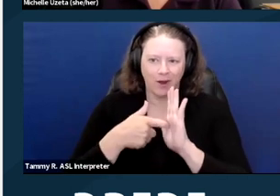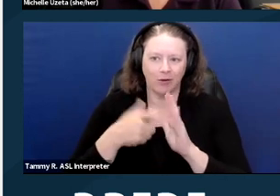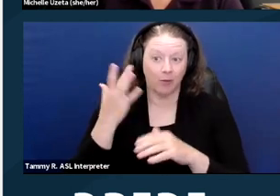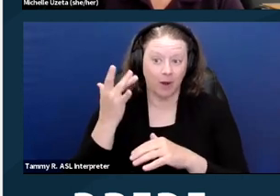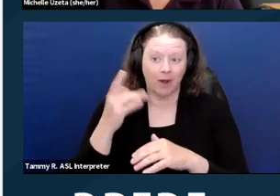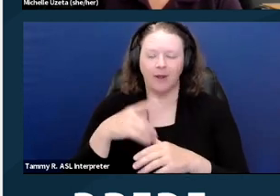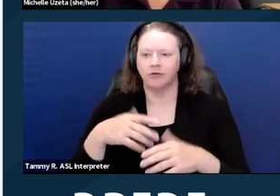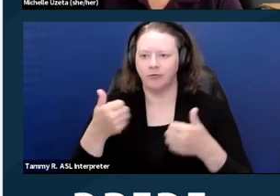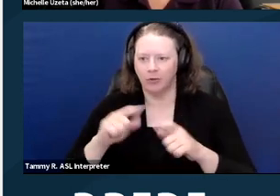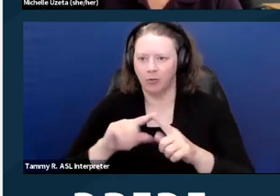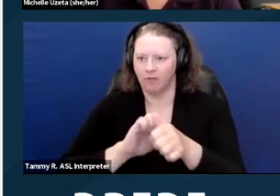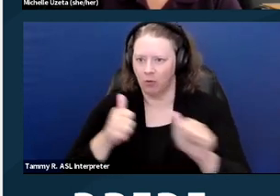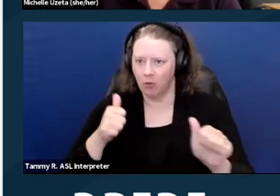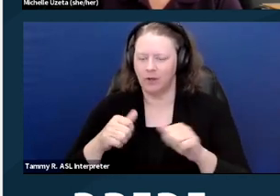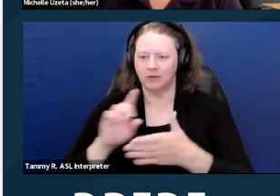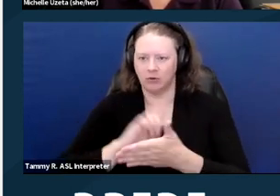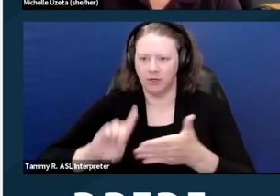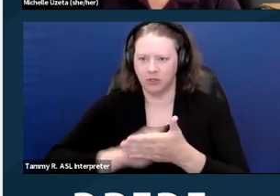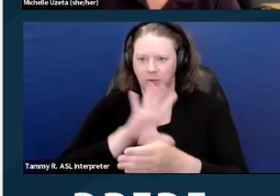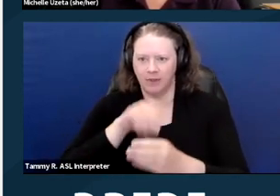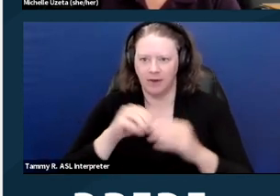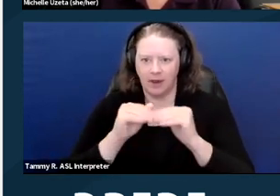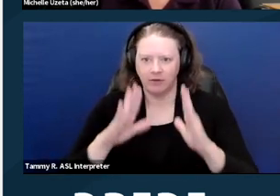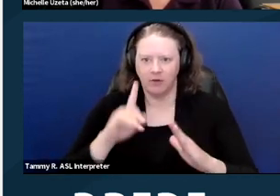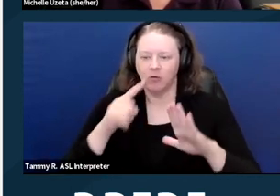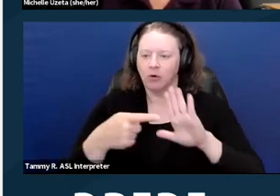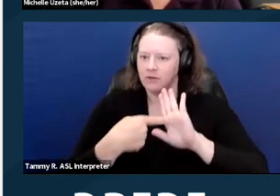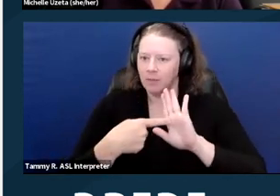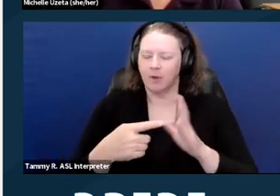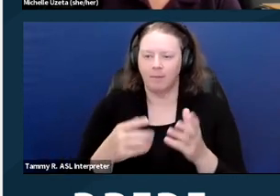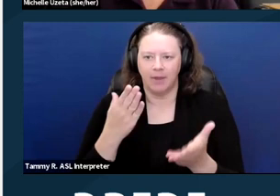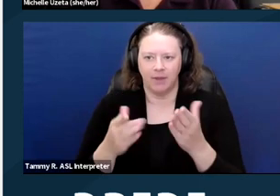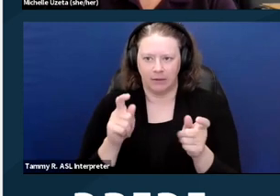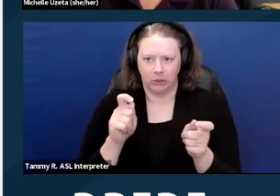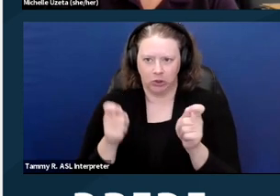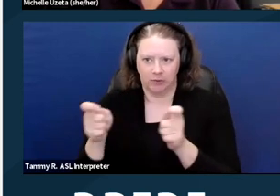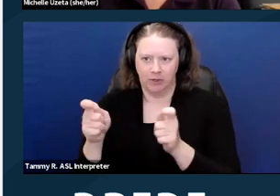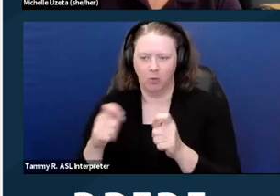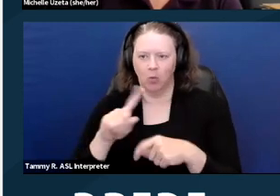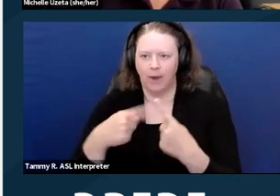Some examples include the adjustment of a rent due date to accommodate someone's receipt of public benefits.